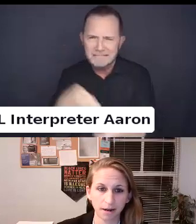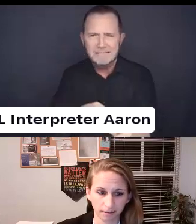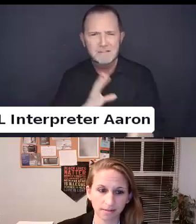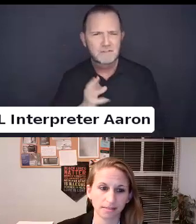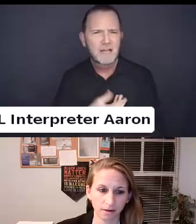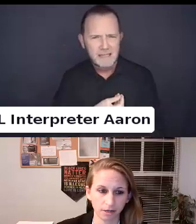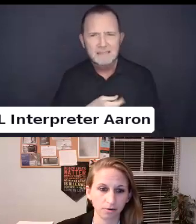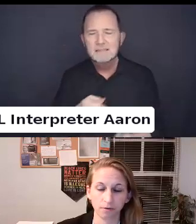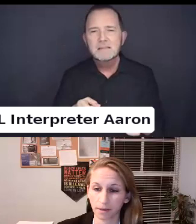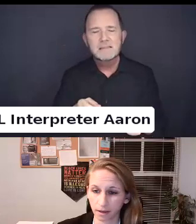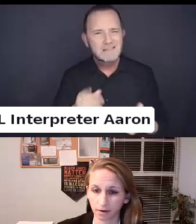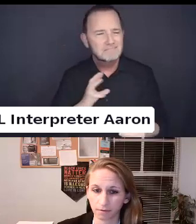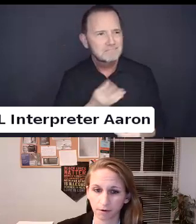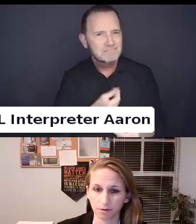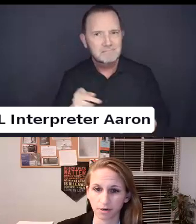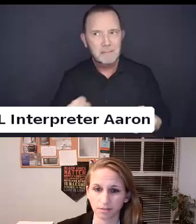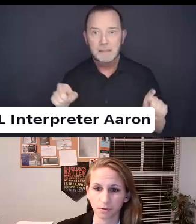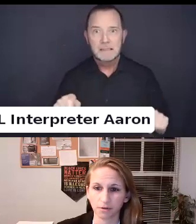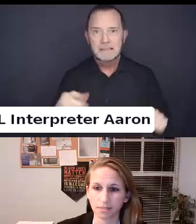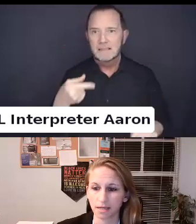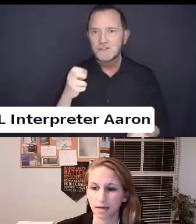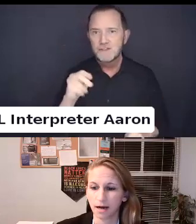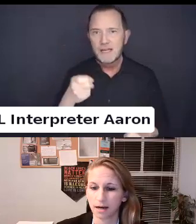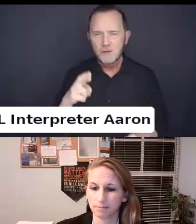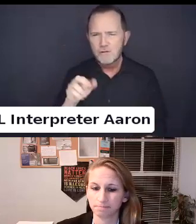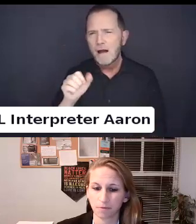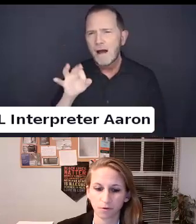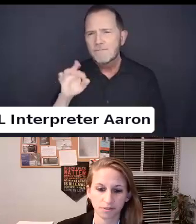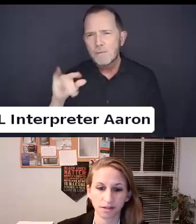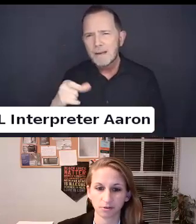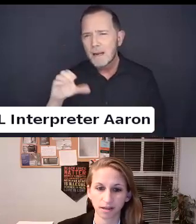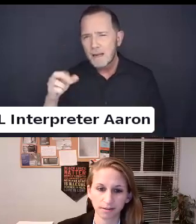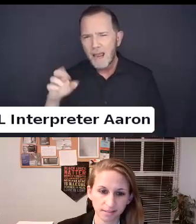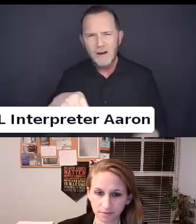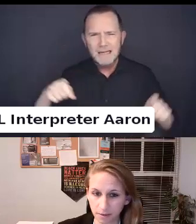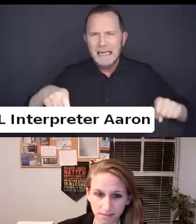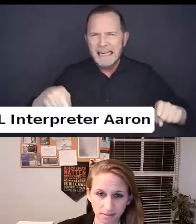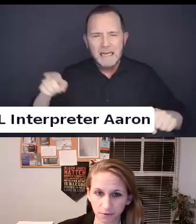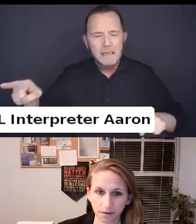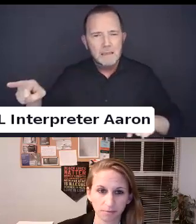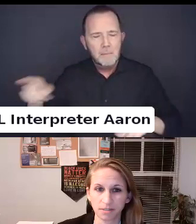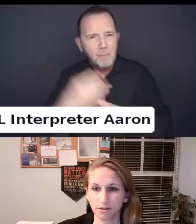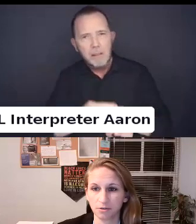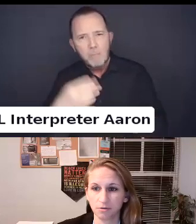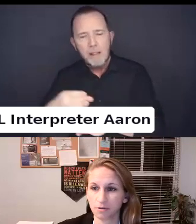More into this a little bit later.